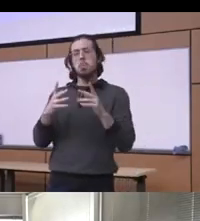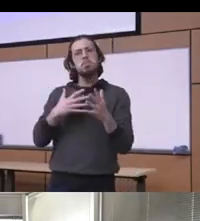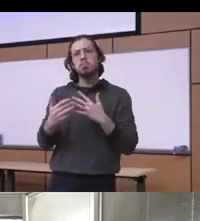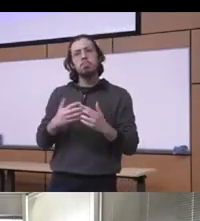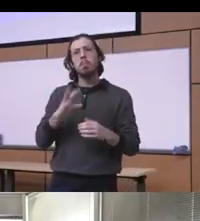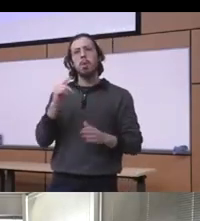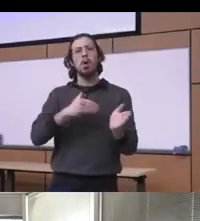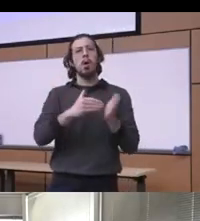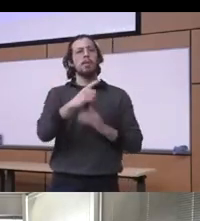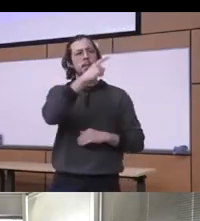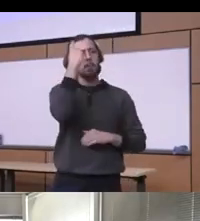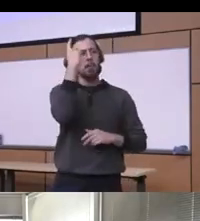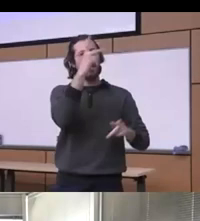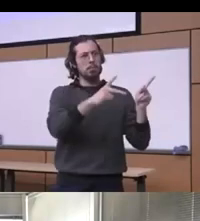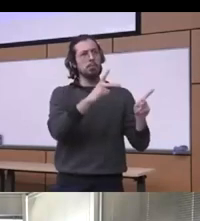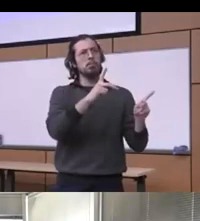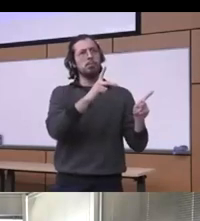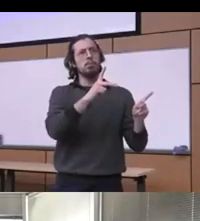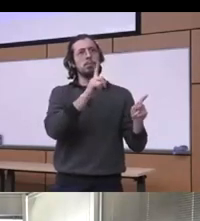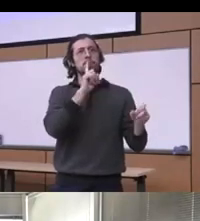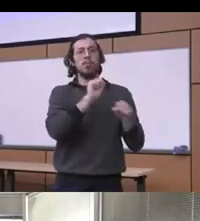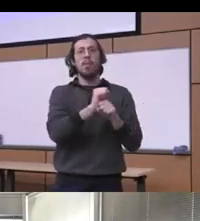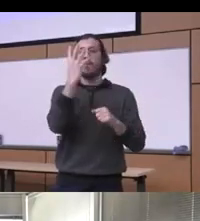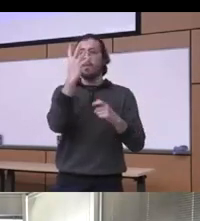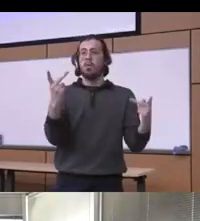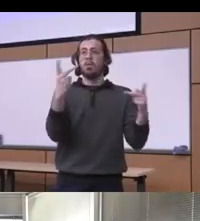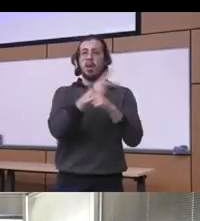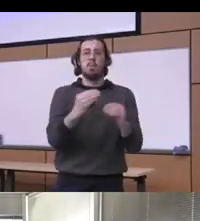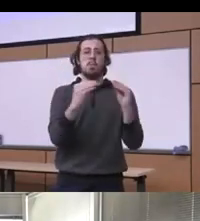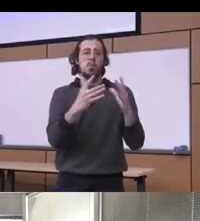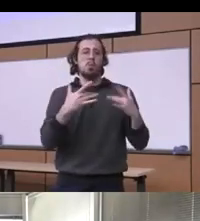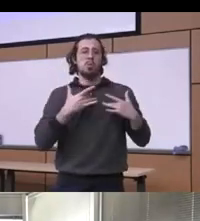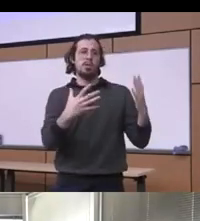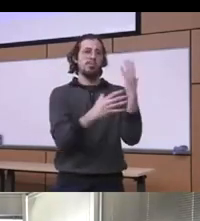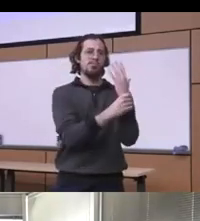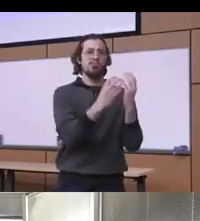are really close to four times as likely to be arrested for possession of marijuana